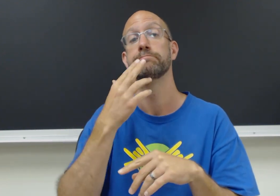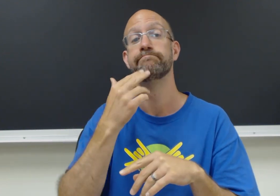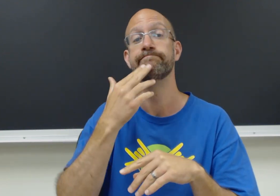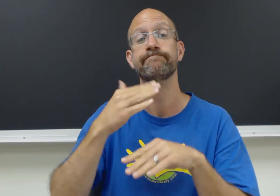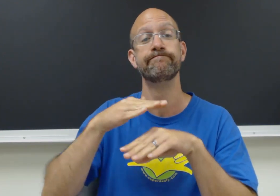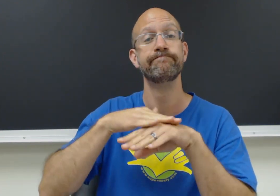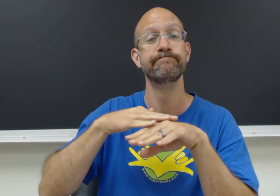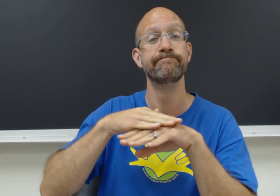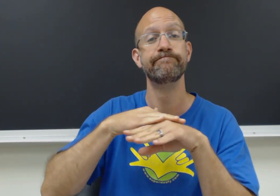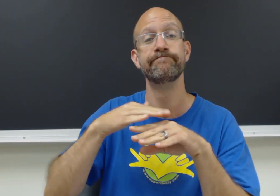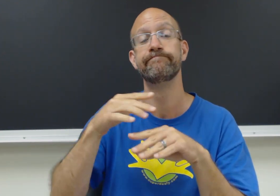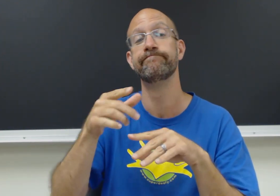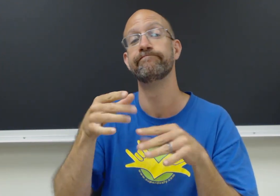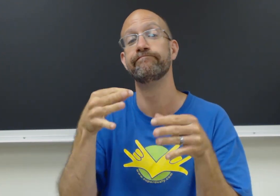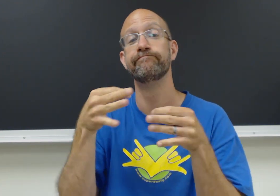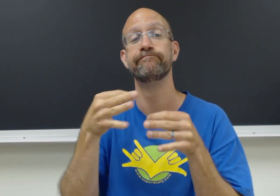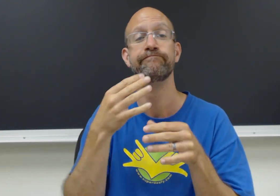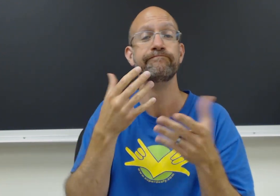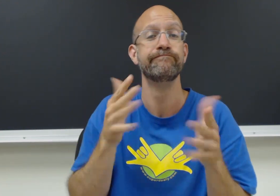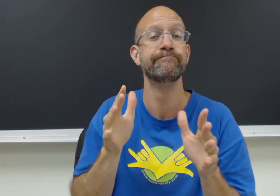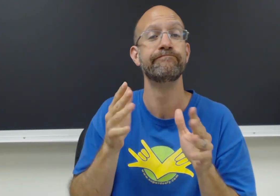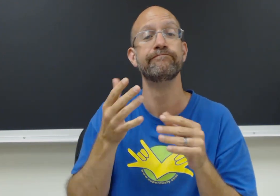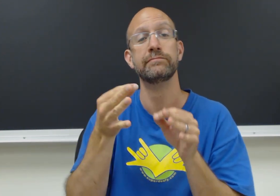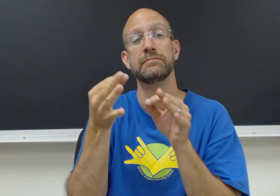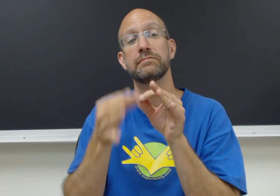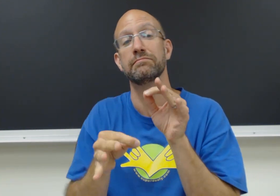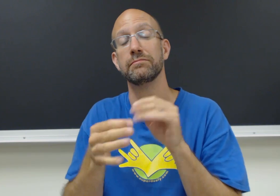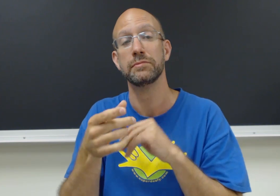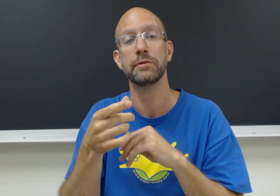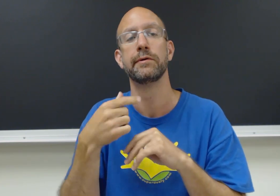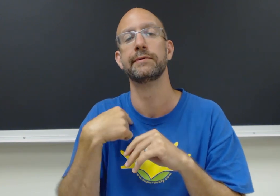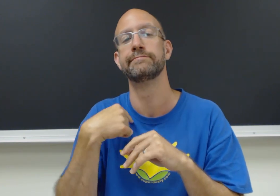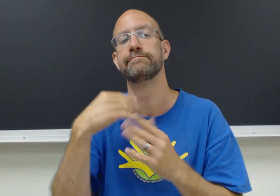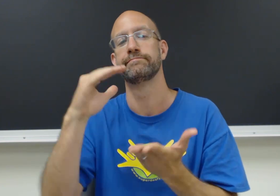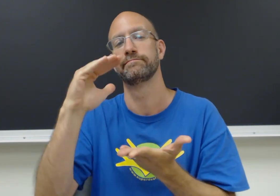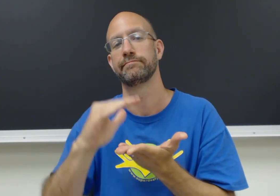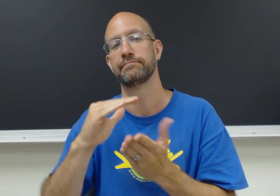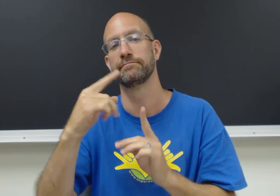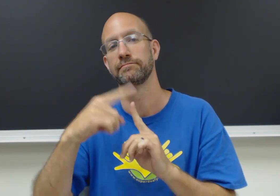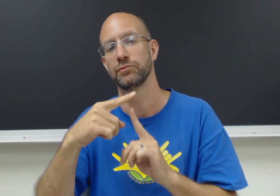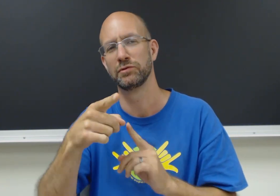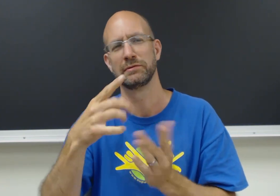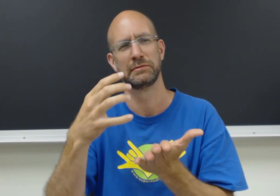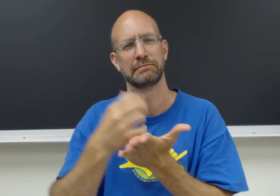If you give a simple description with little or no detail, then you will get less points.